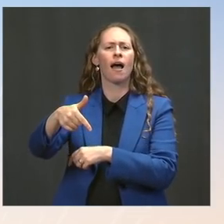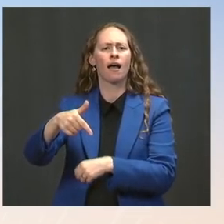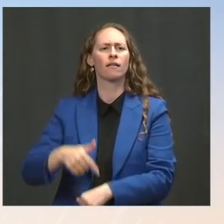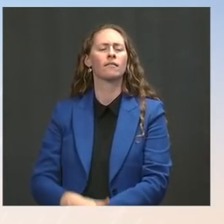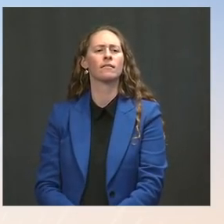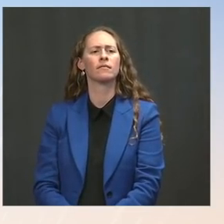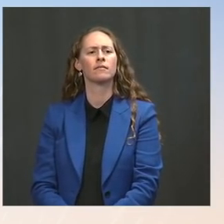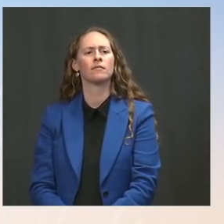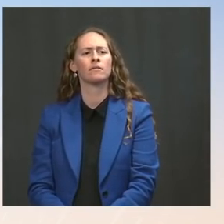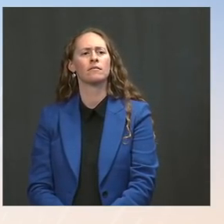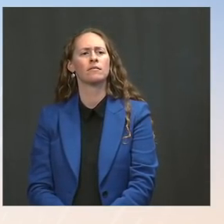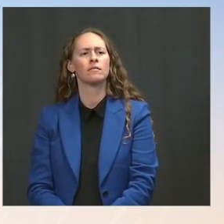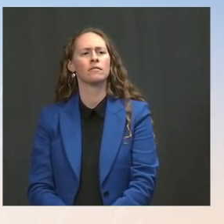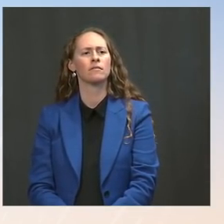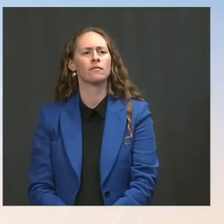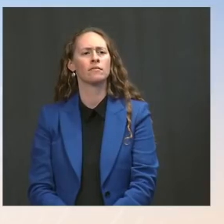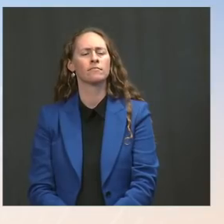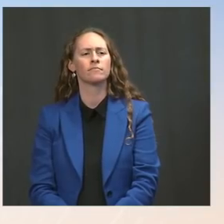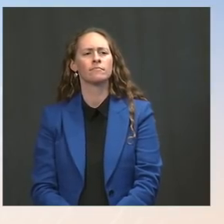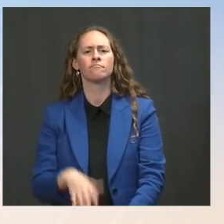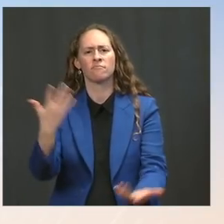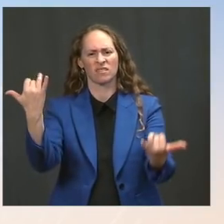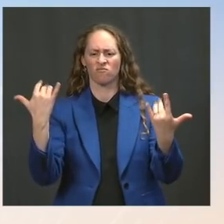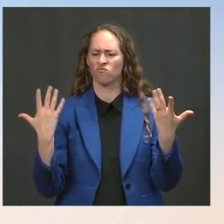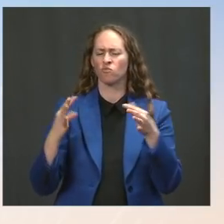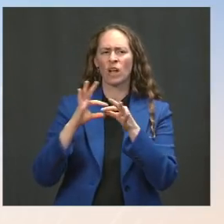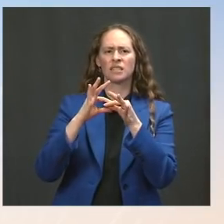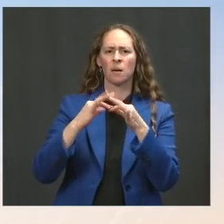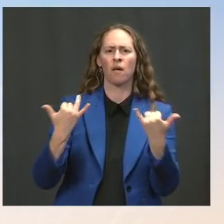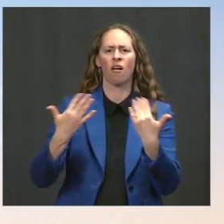And how do you respond to criticism by Republican senators